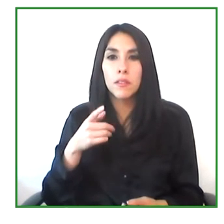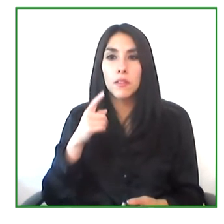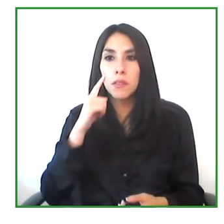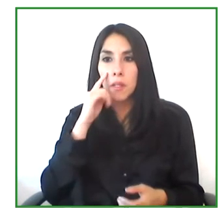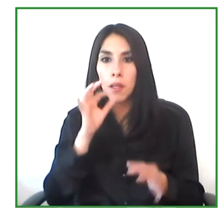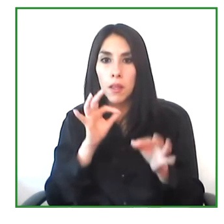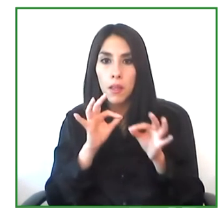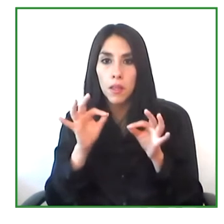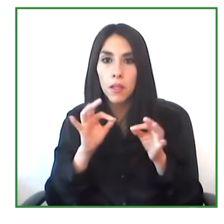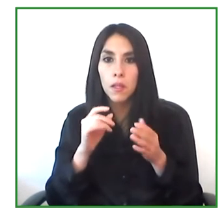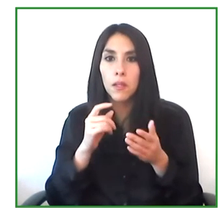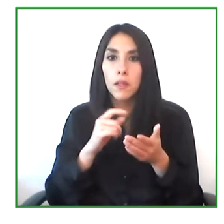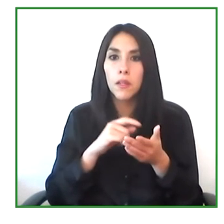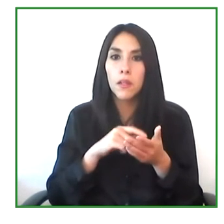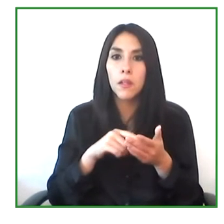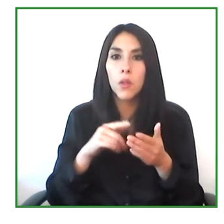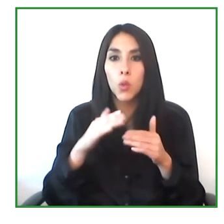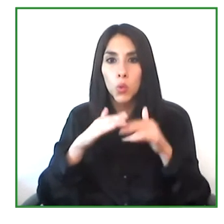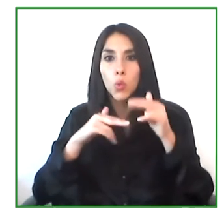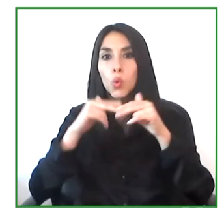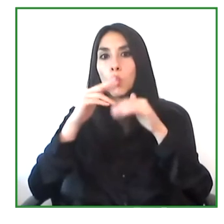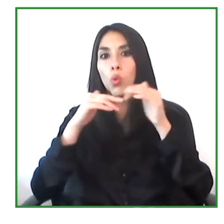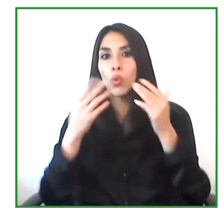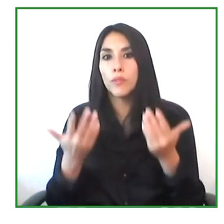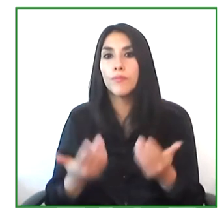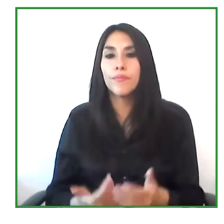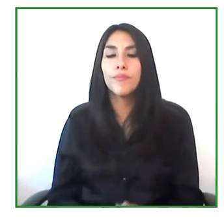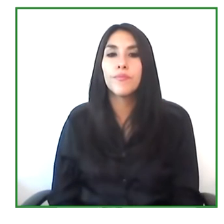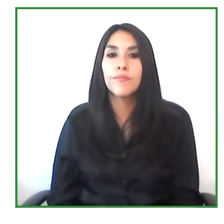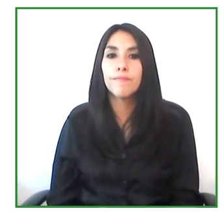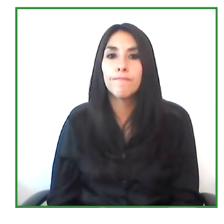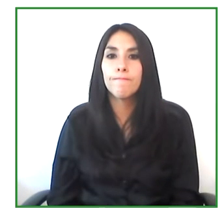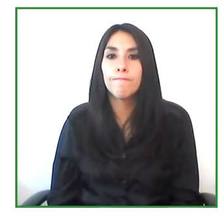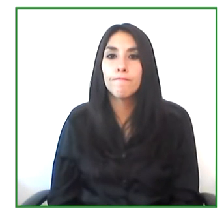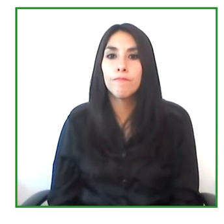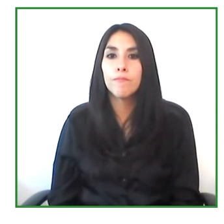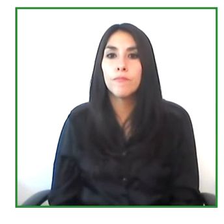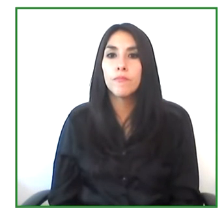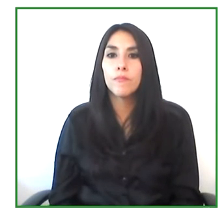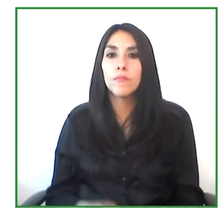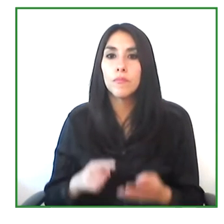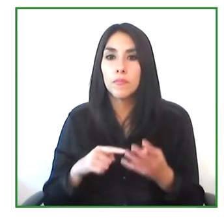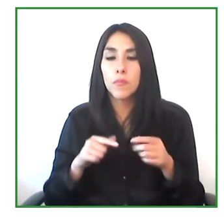those resources, the job positions that are available and I think one is the best way to do it is to build those alliances